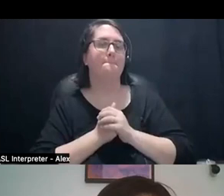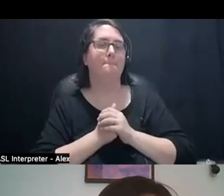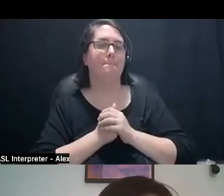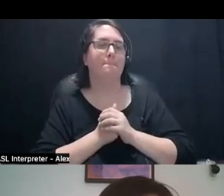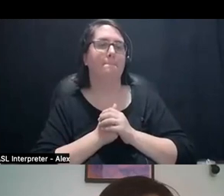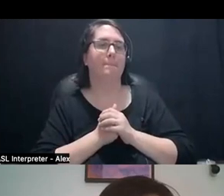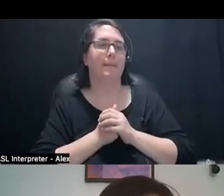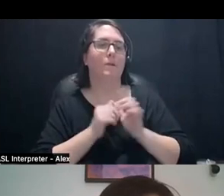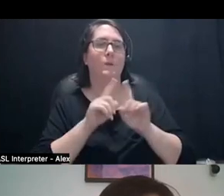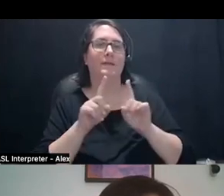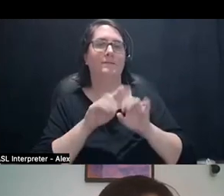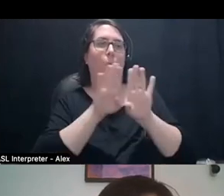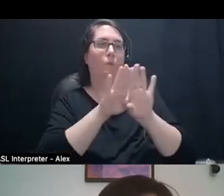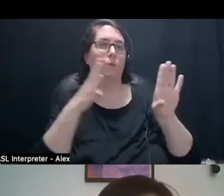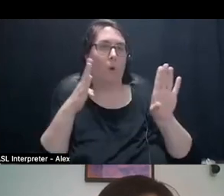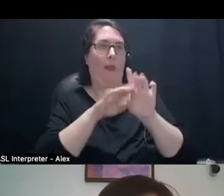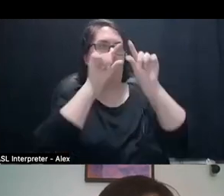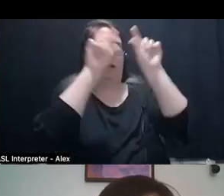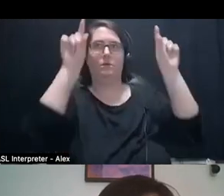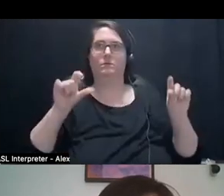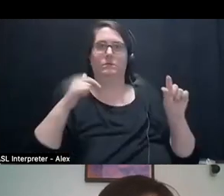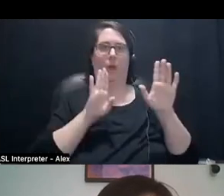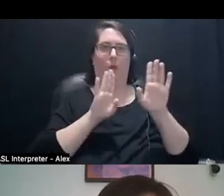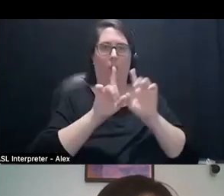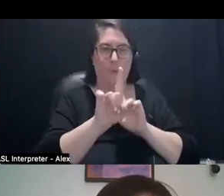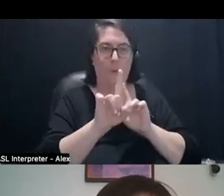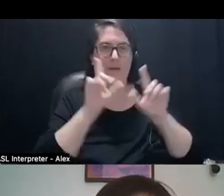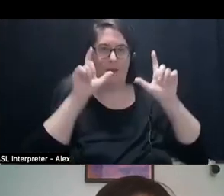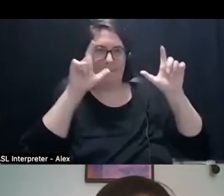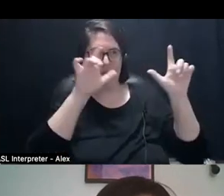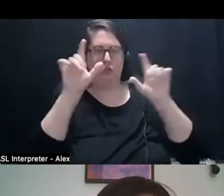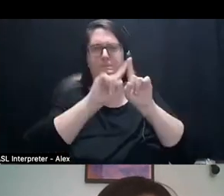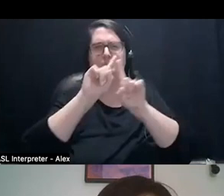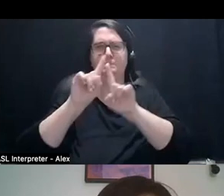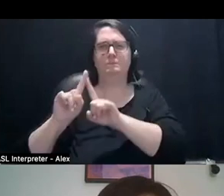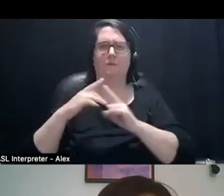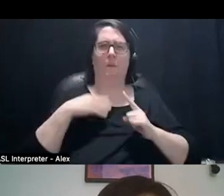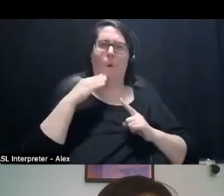so doorways and things like that. And yeah, I just wanna kind of